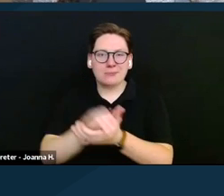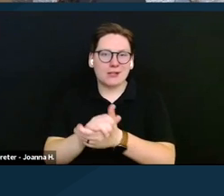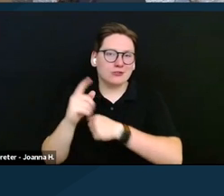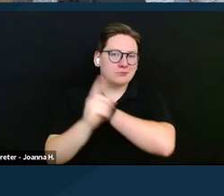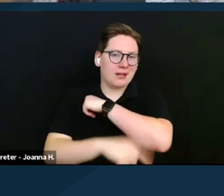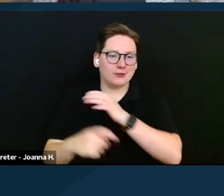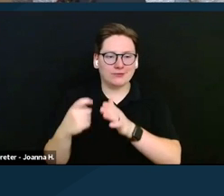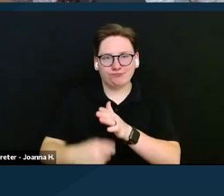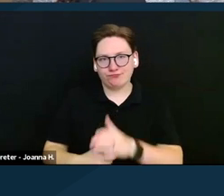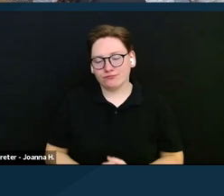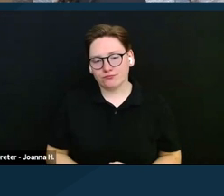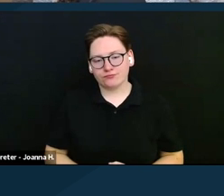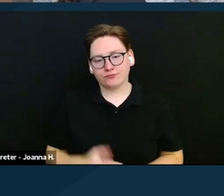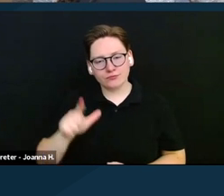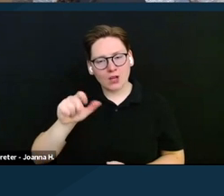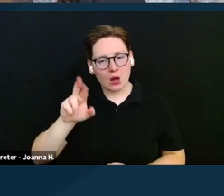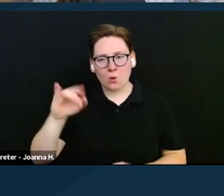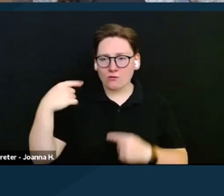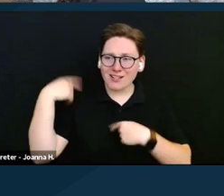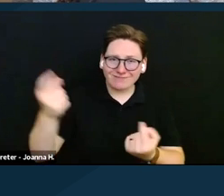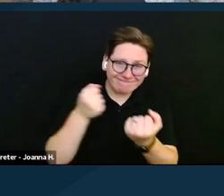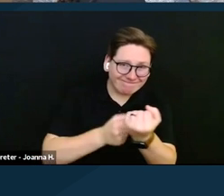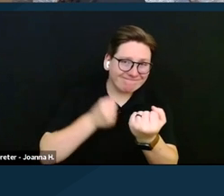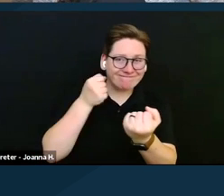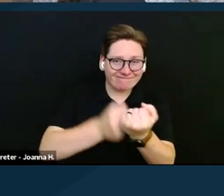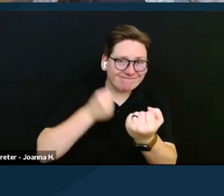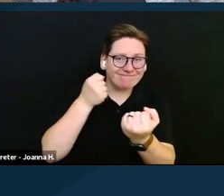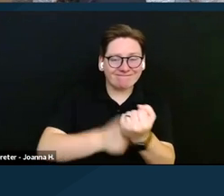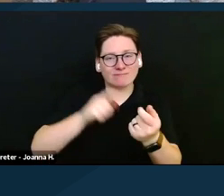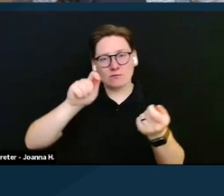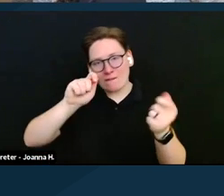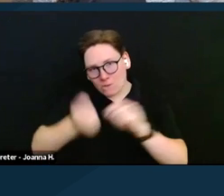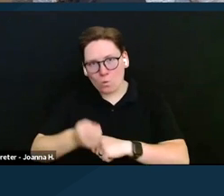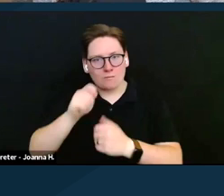Lori has been advocating for reform of the SSA marriage barriers and both the DAC